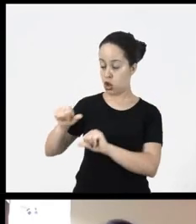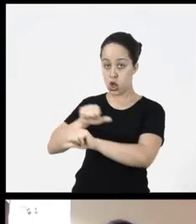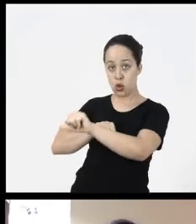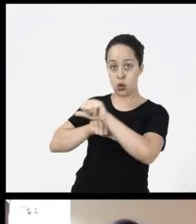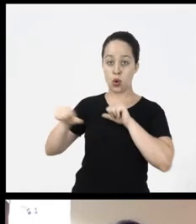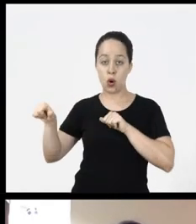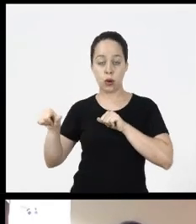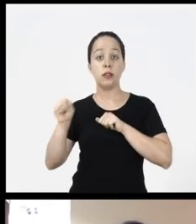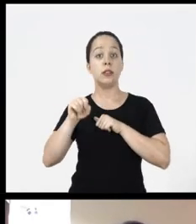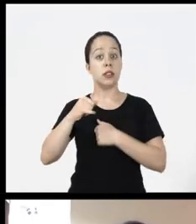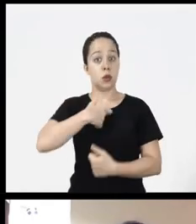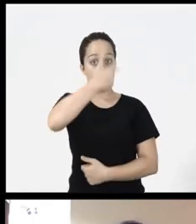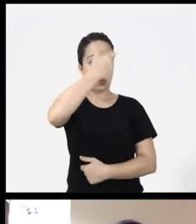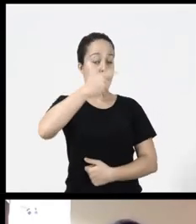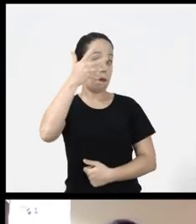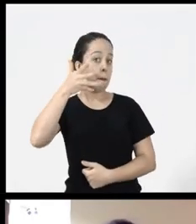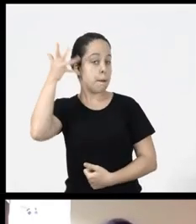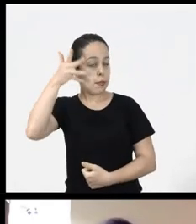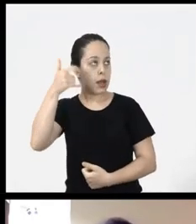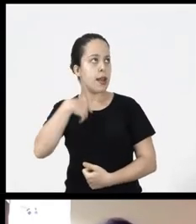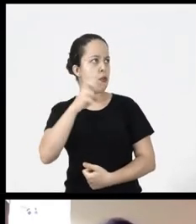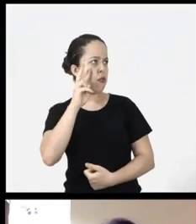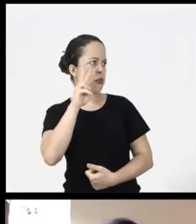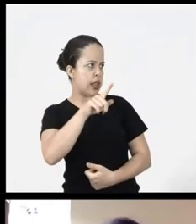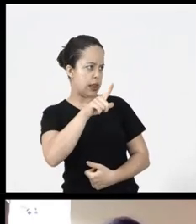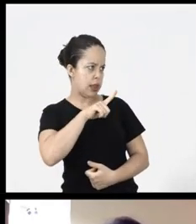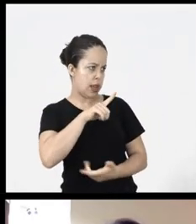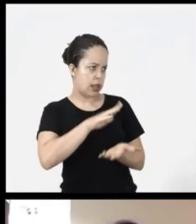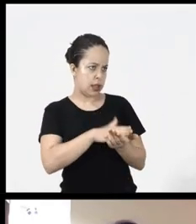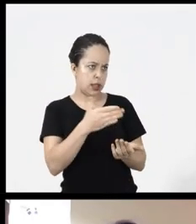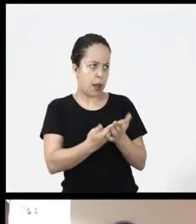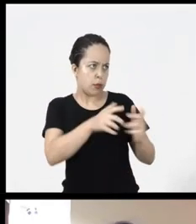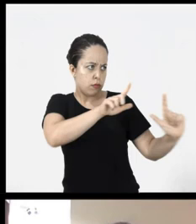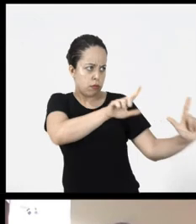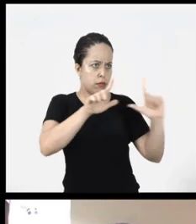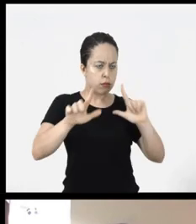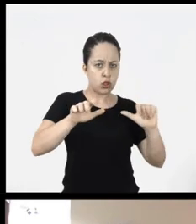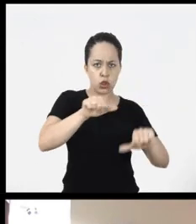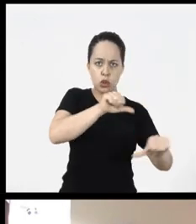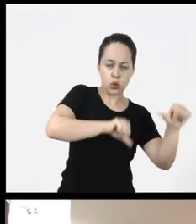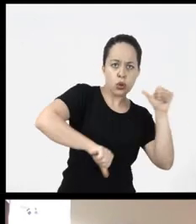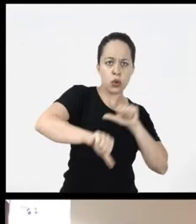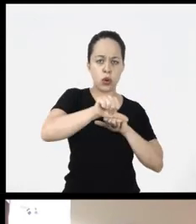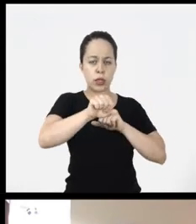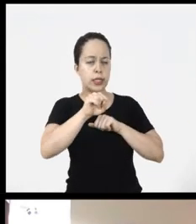i have yours its just the speaker i'm visualizing and is changing the interpreters when